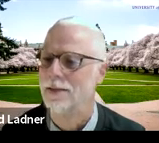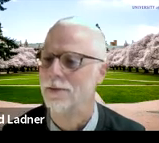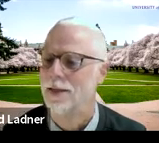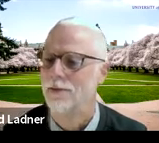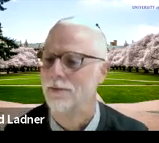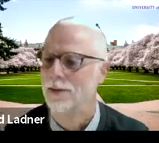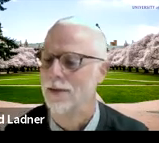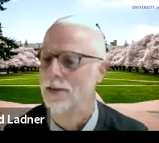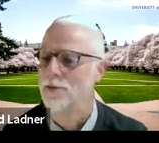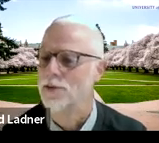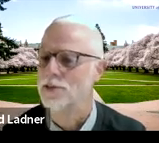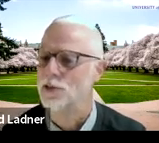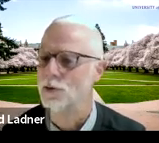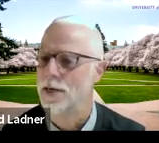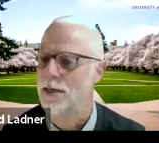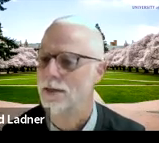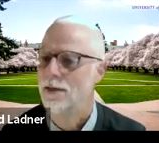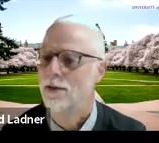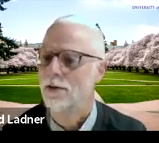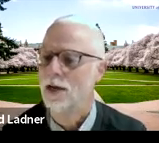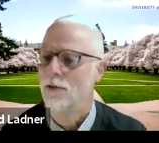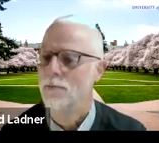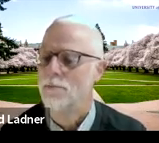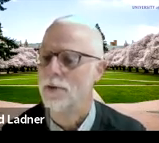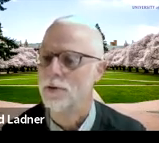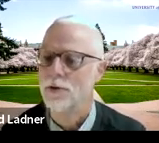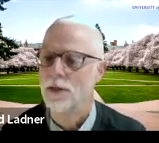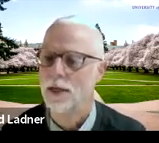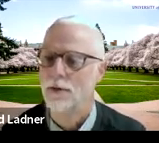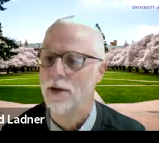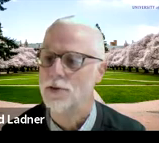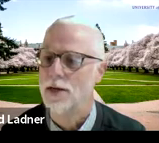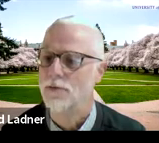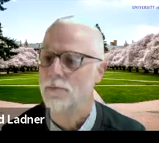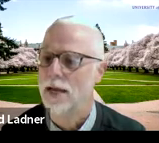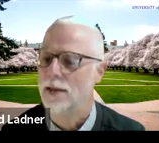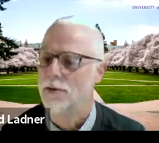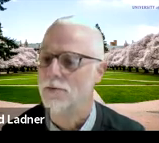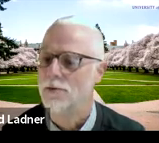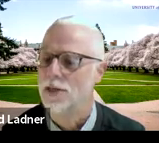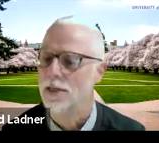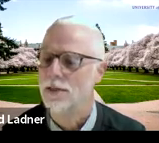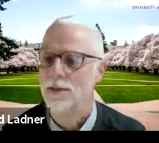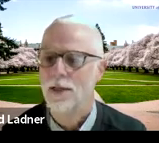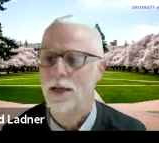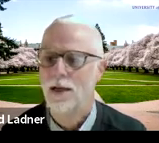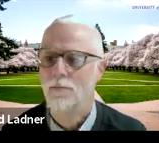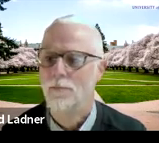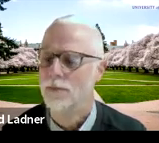And an interesting story. When my mother graduated from Gallaudet University